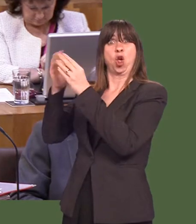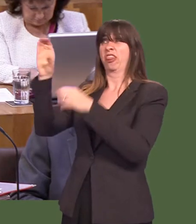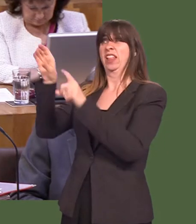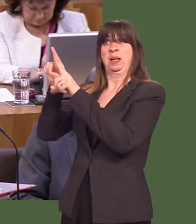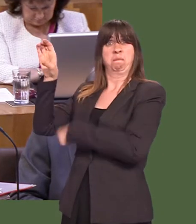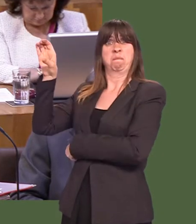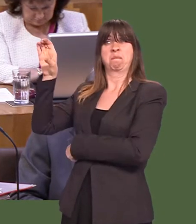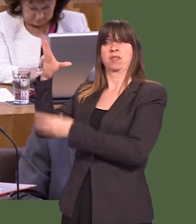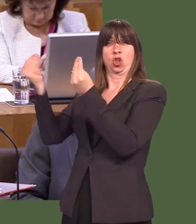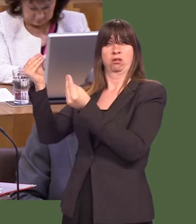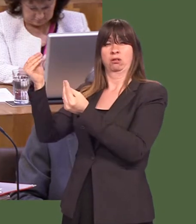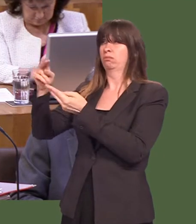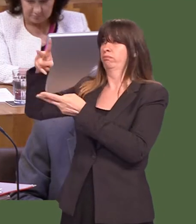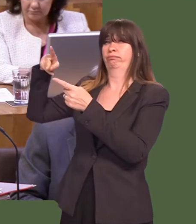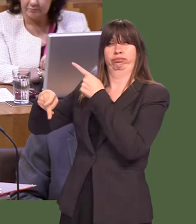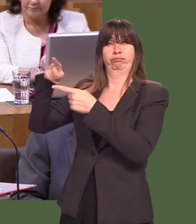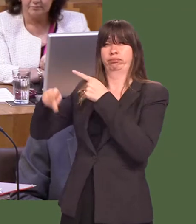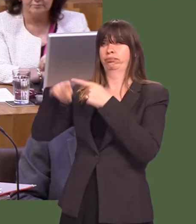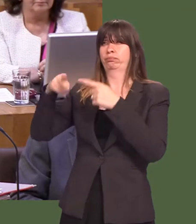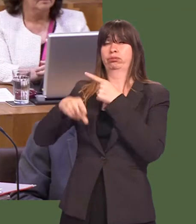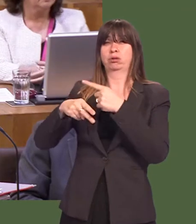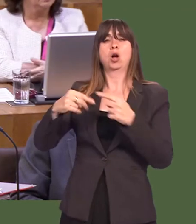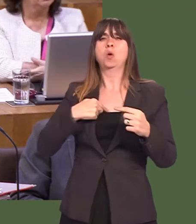Despite that, weíve maintained health spending at 1 per cent above the level in England per